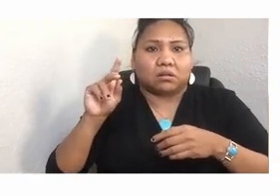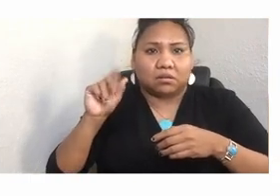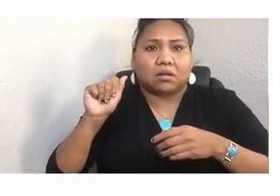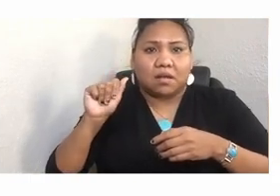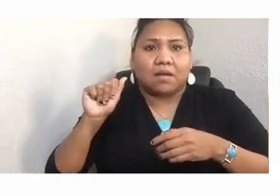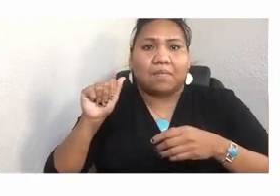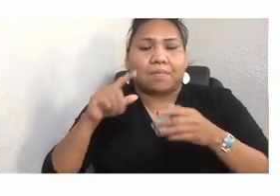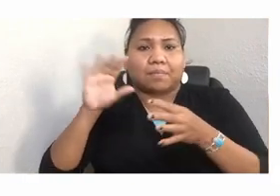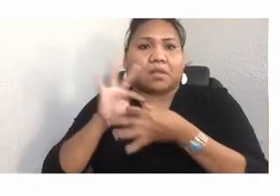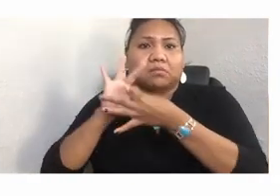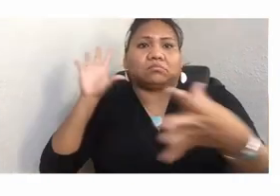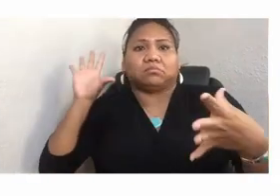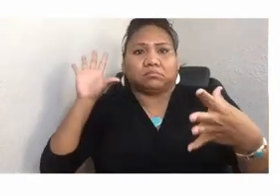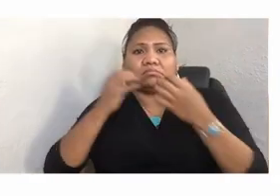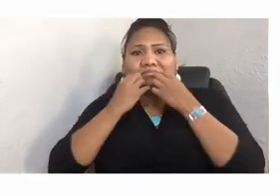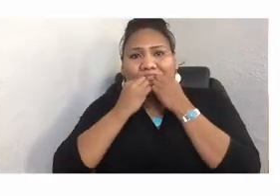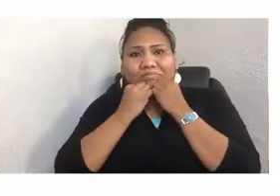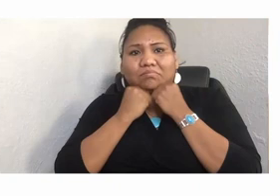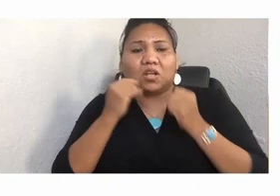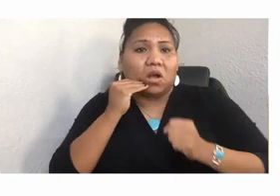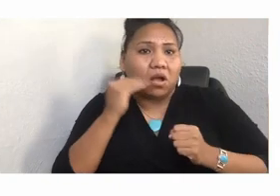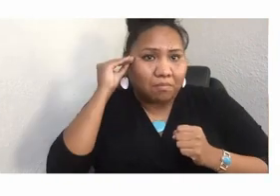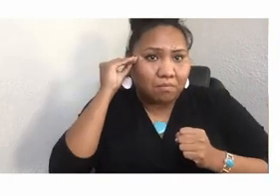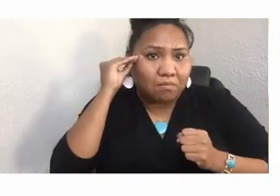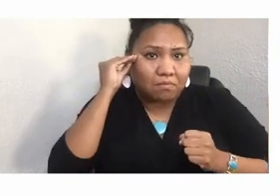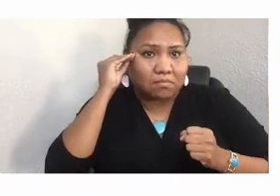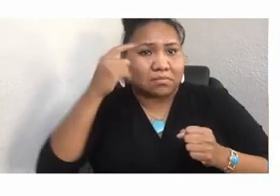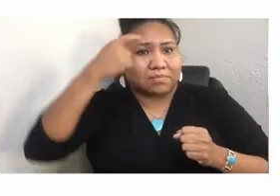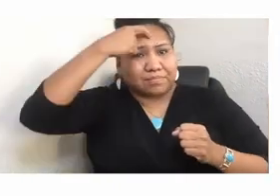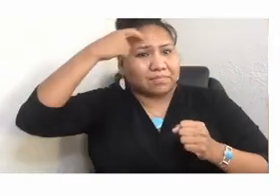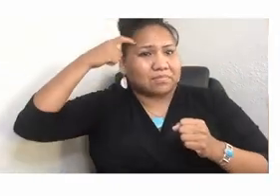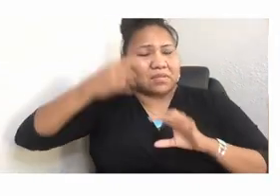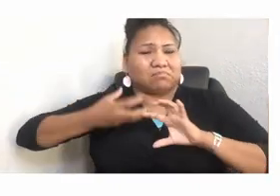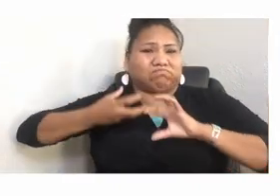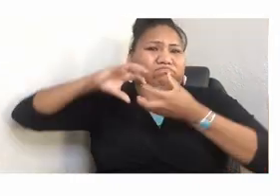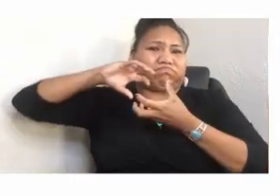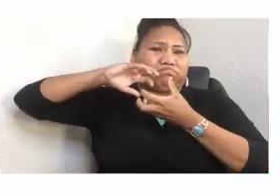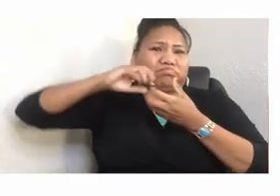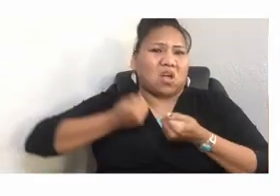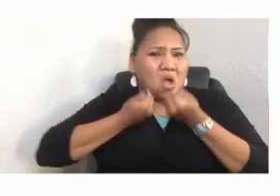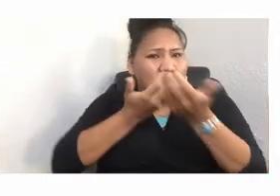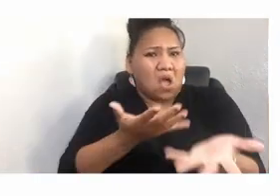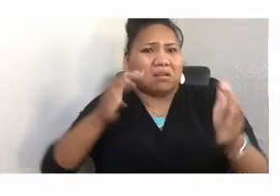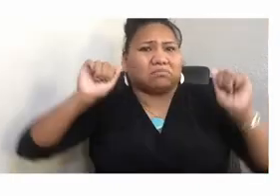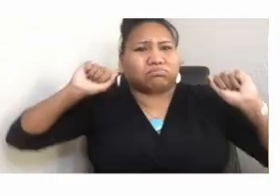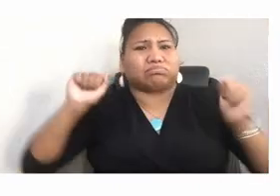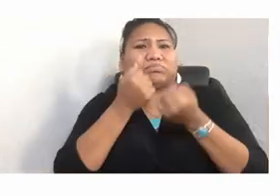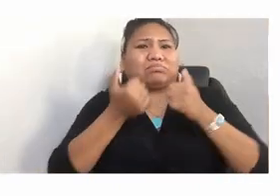It is the existential distress that is caused by environmental change. And I think of this as a more visceral and compelling form